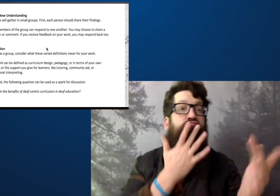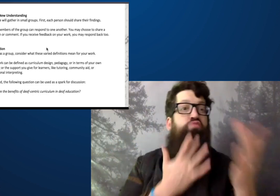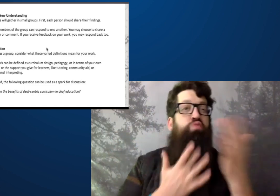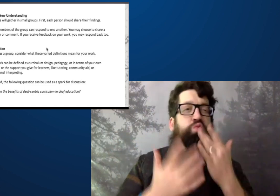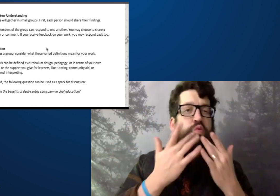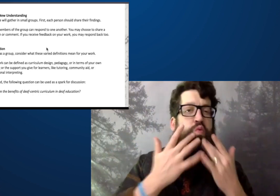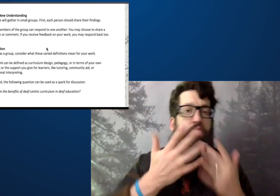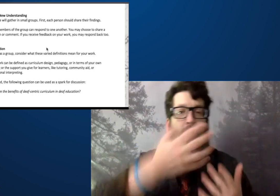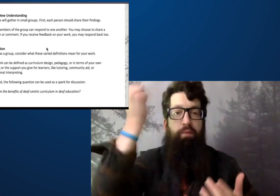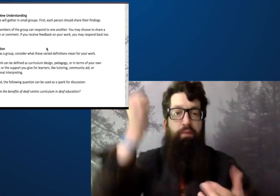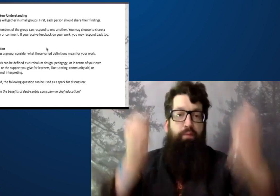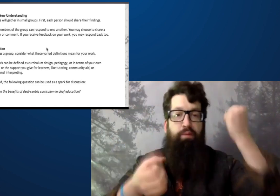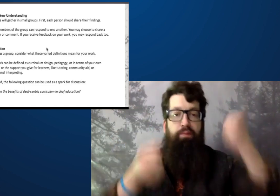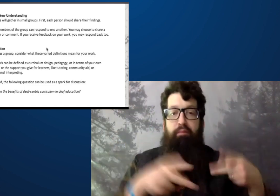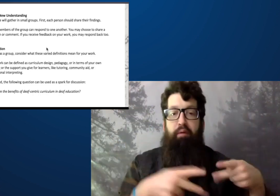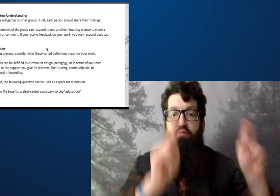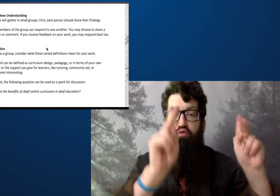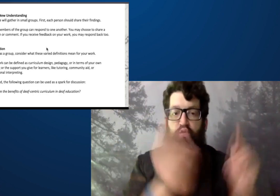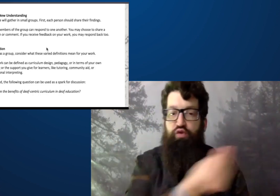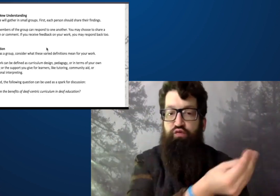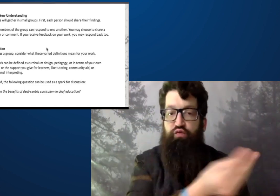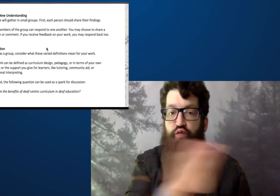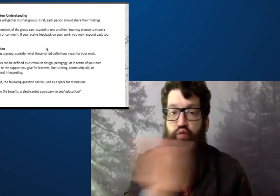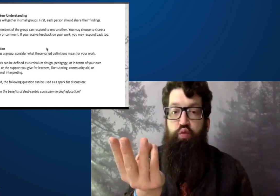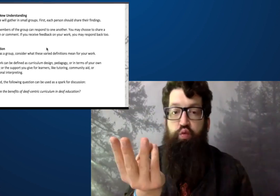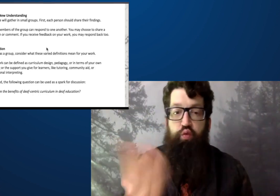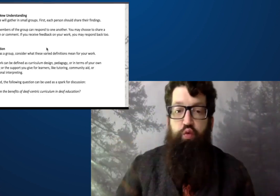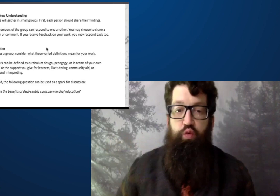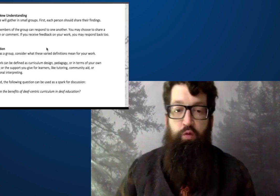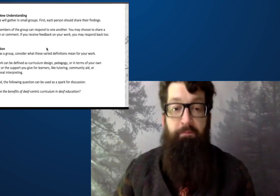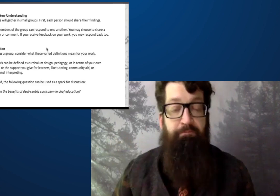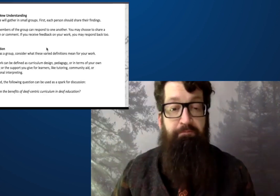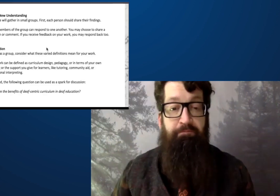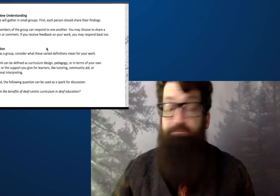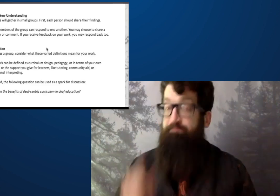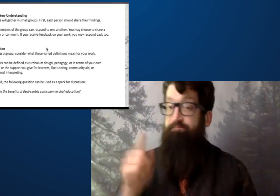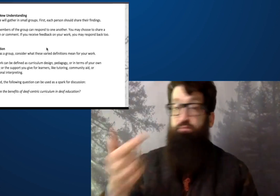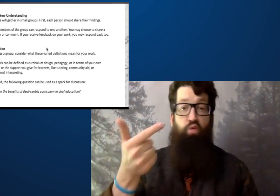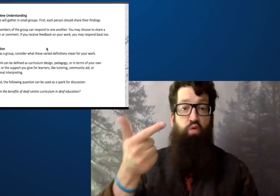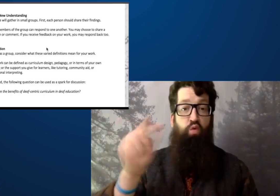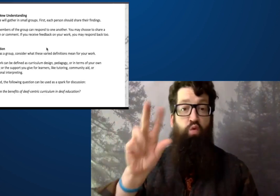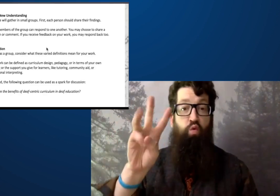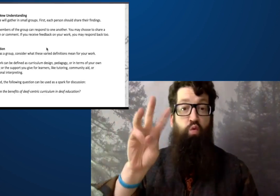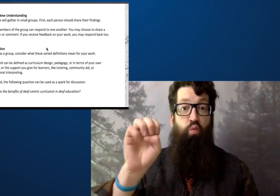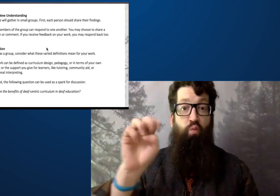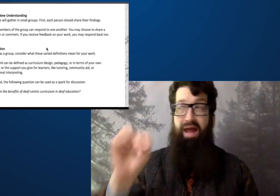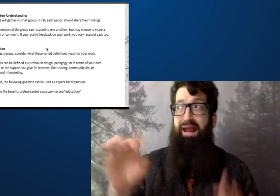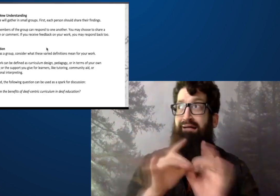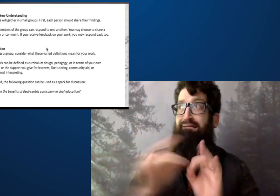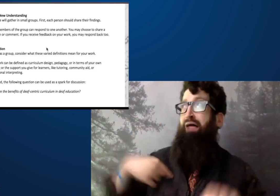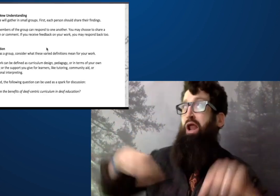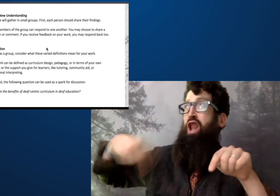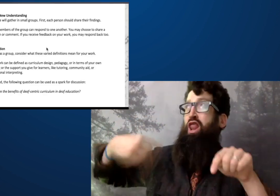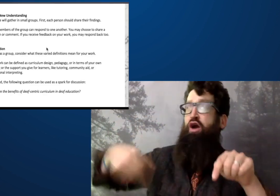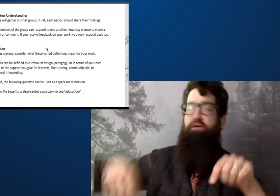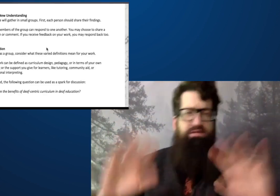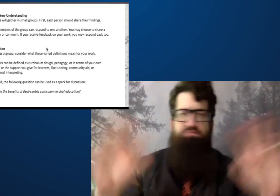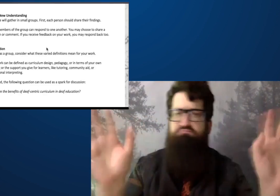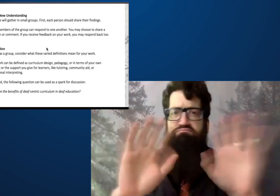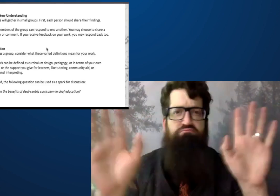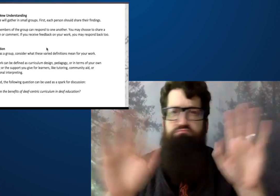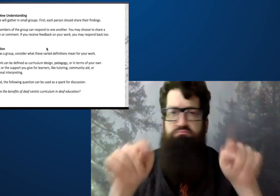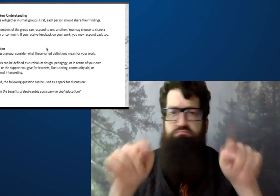example or getting the opportunities, few opportunities.